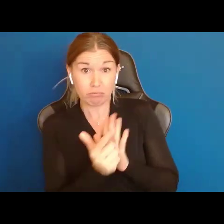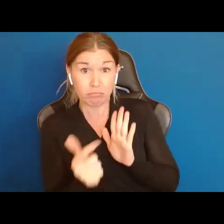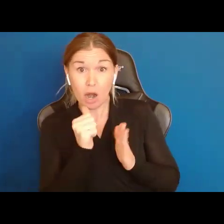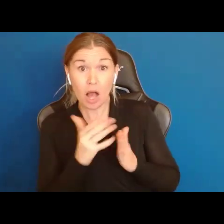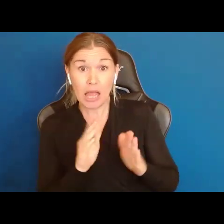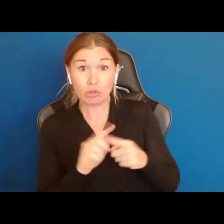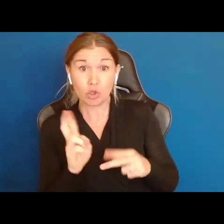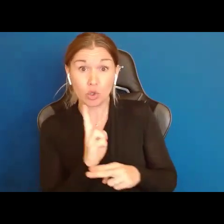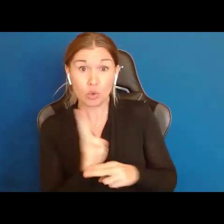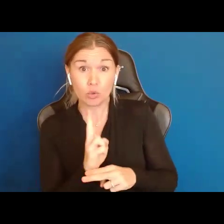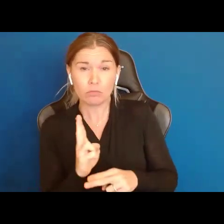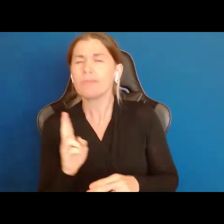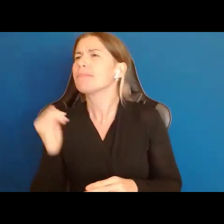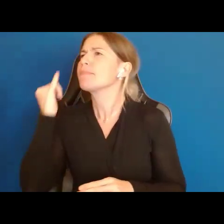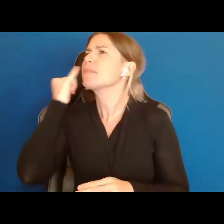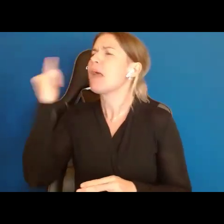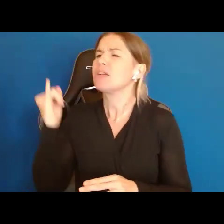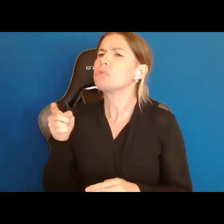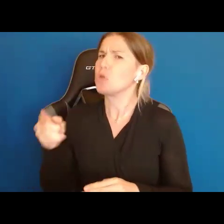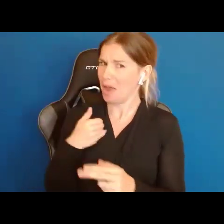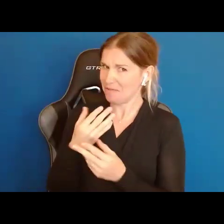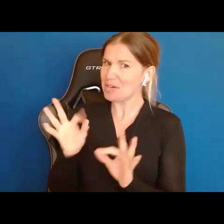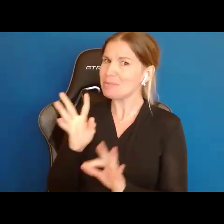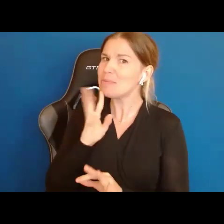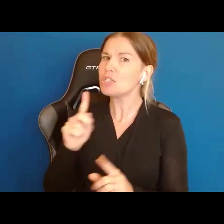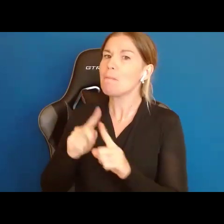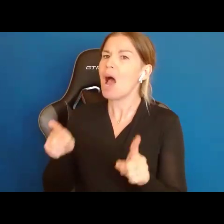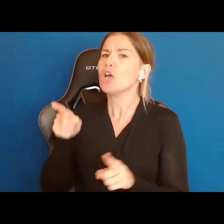Nikki, you have Freedom of Speech, but you are only going to talk when I tell you to